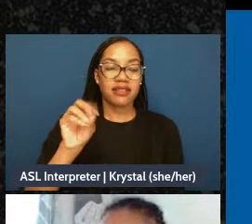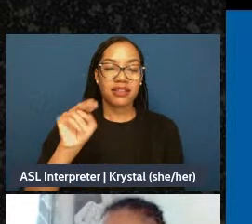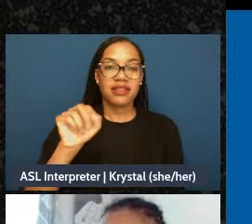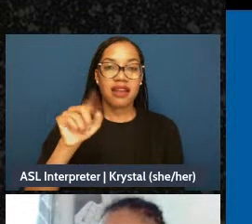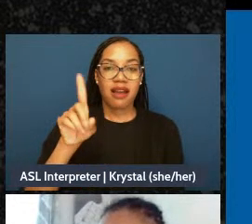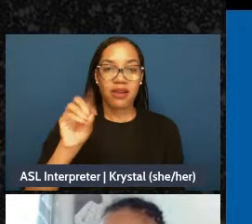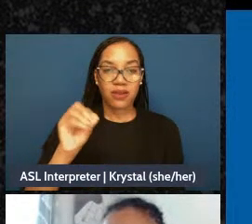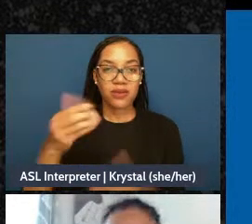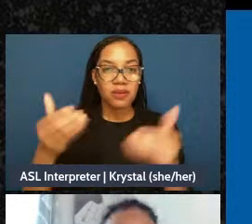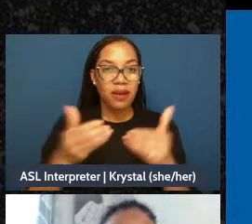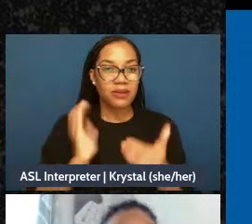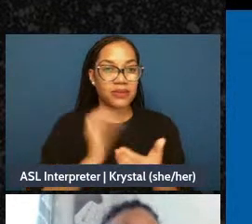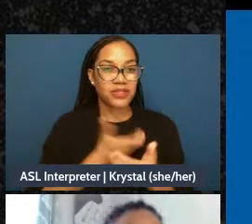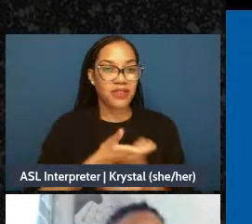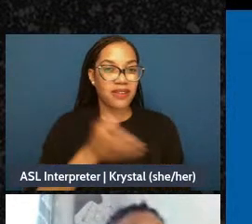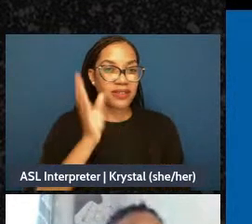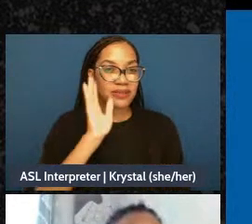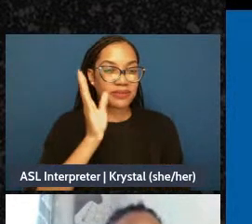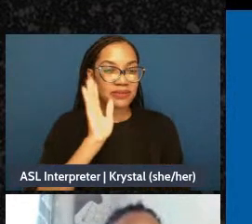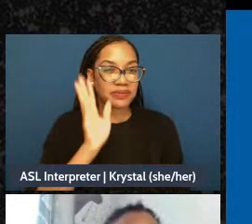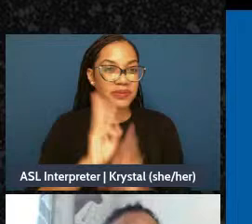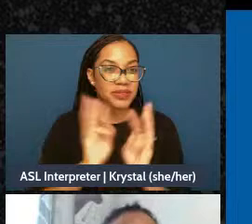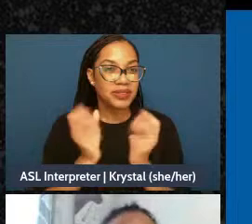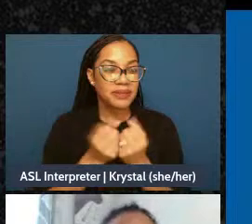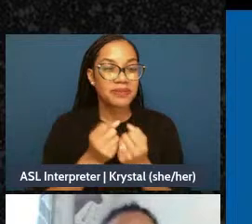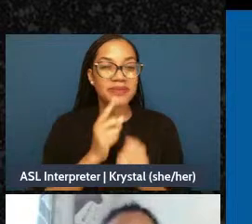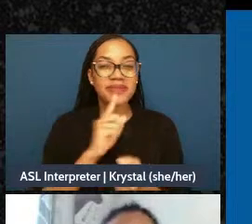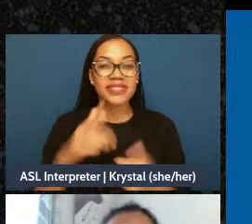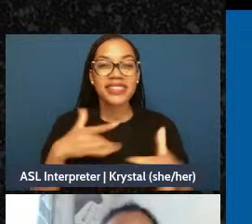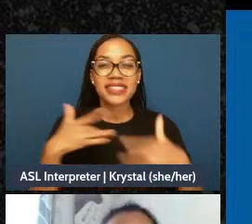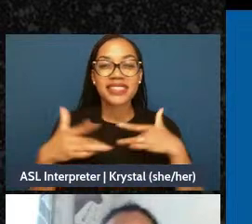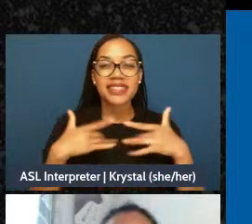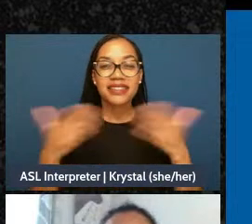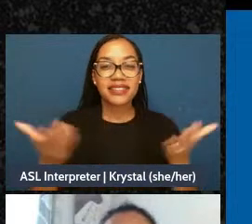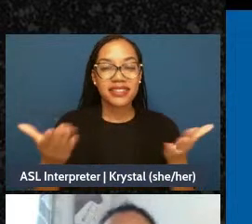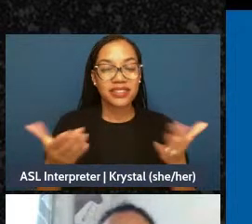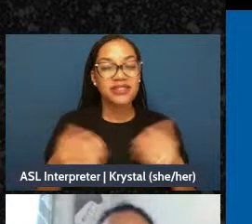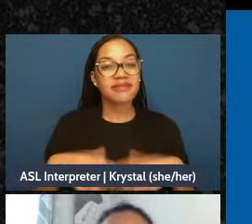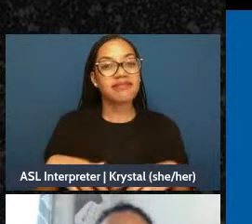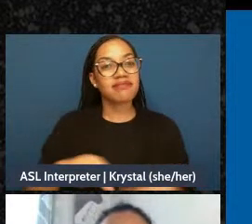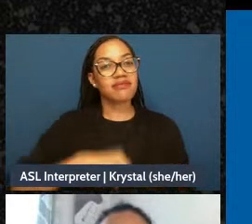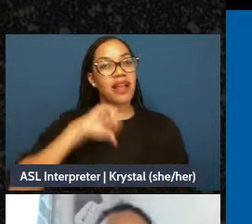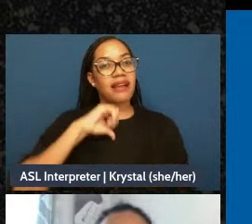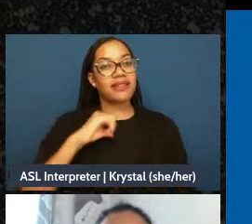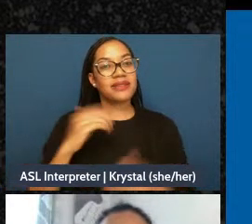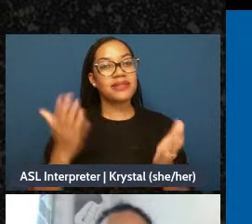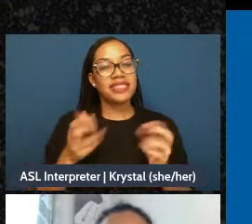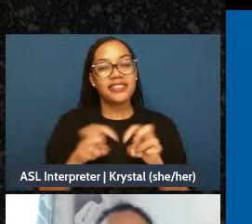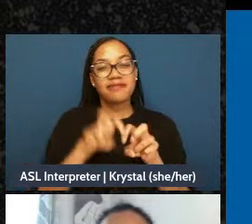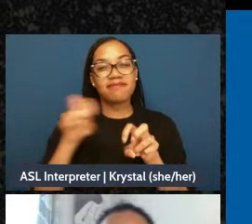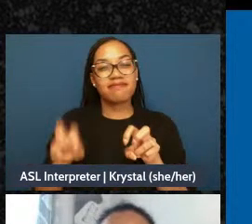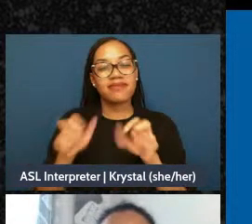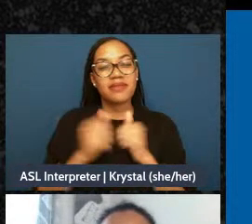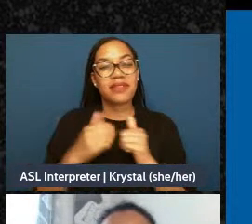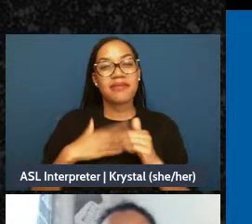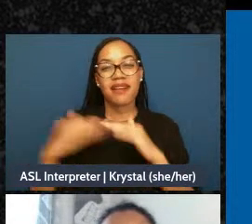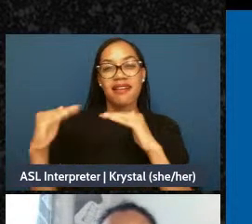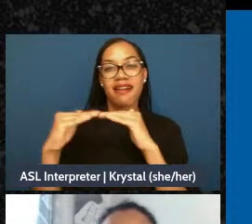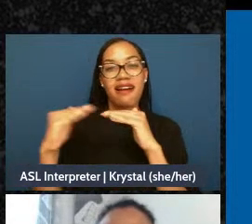with Fireweed Collective. I am proud to be beside my colleague and comrade here, Antoinette Chen